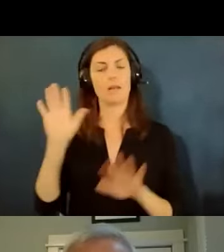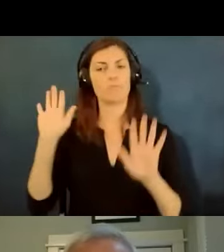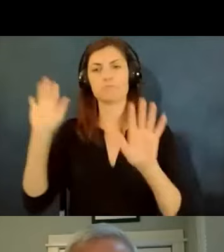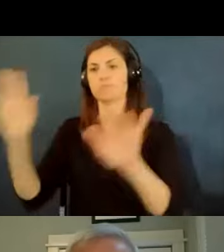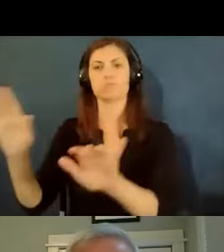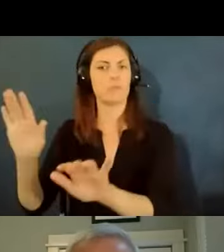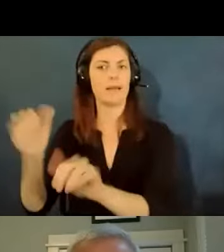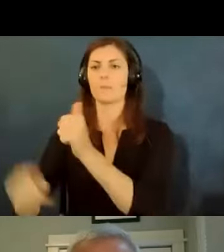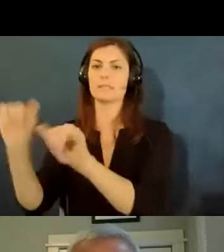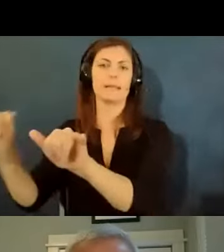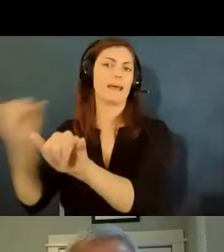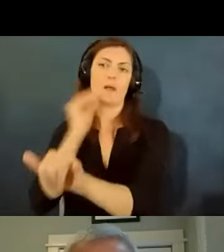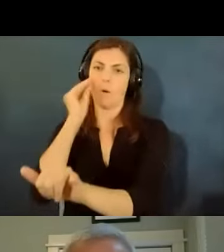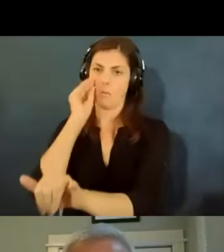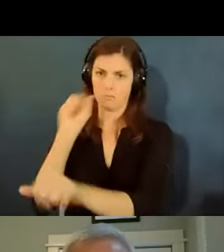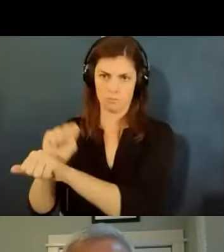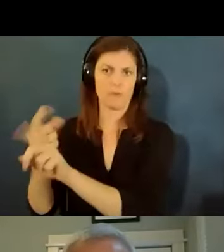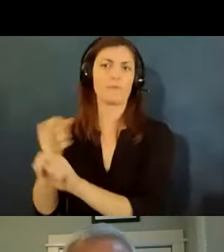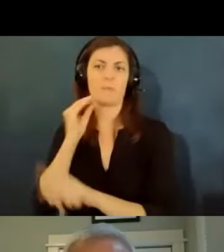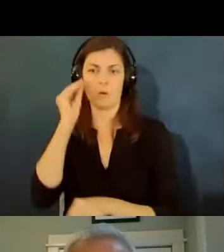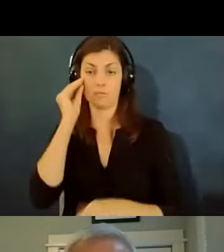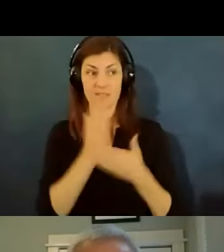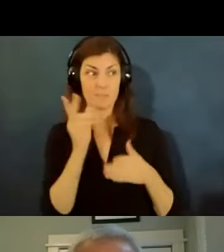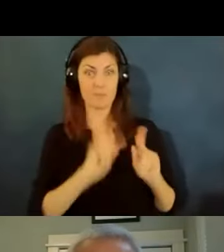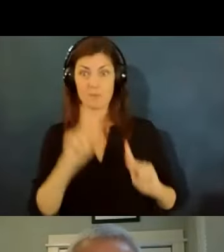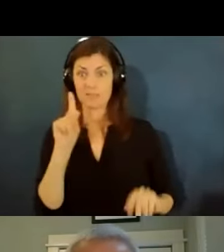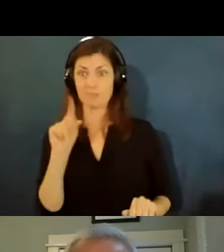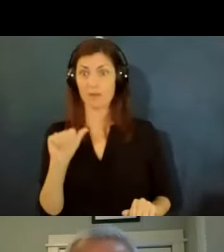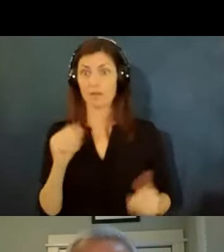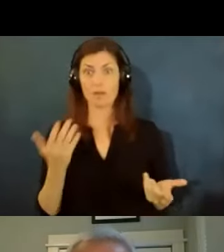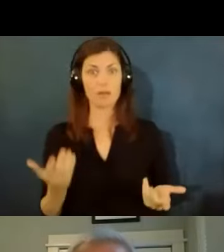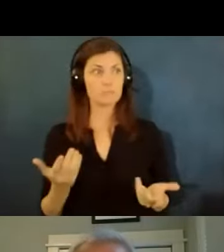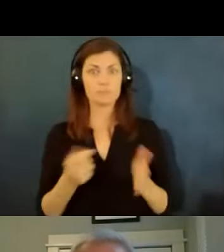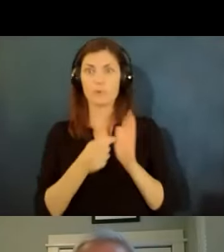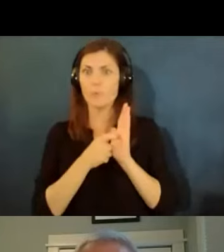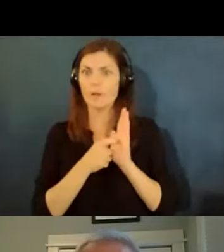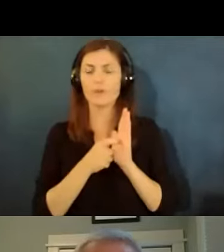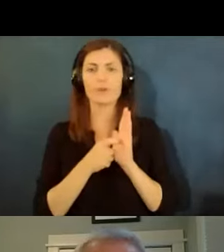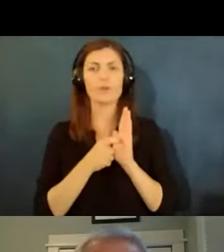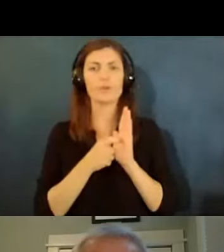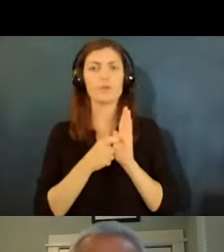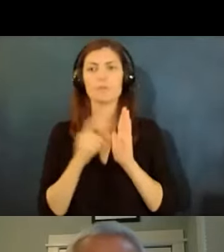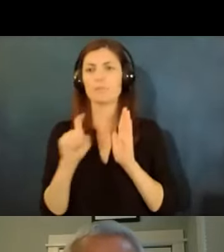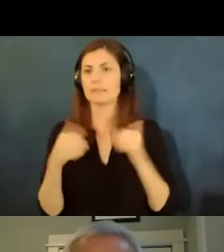home and there are people who have a disability that requires them to have um accommodations to